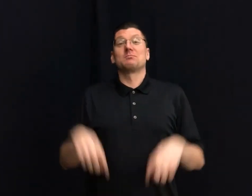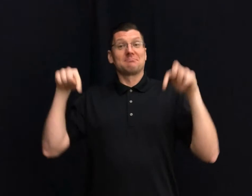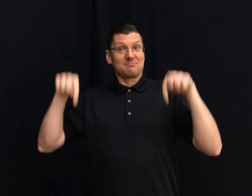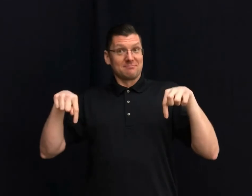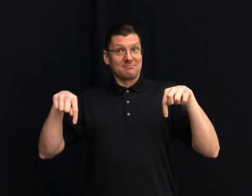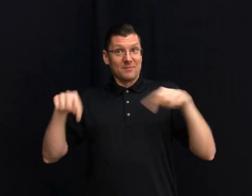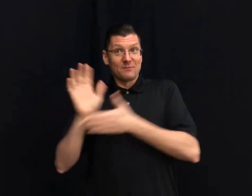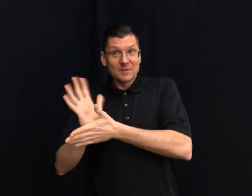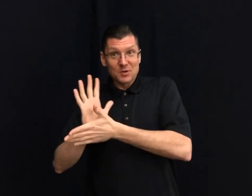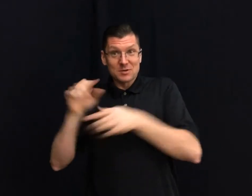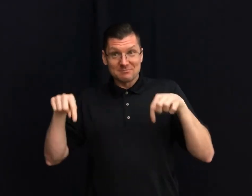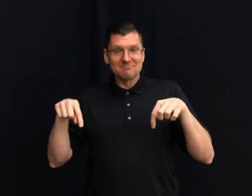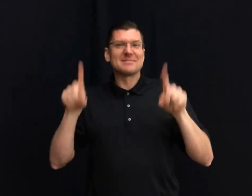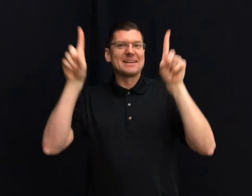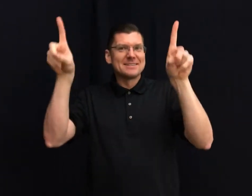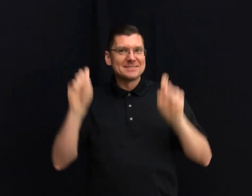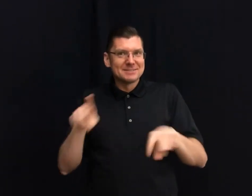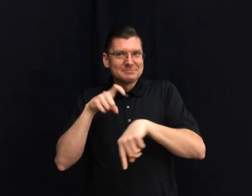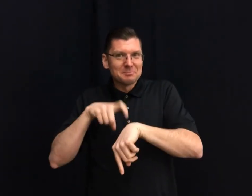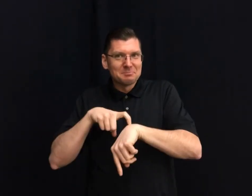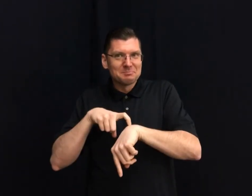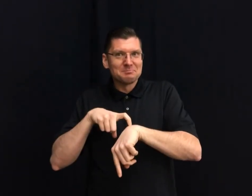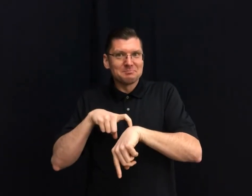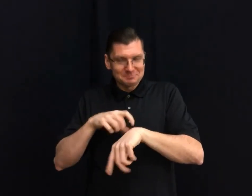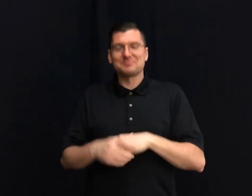This video is test time.